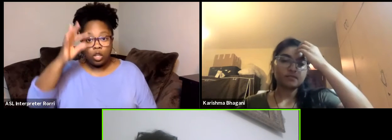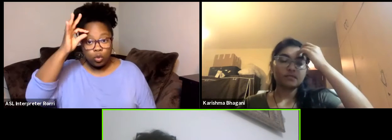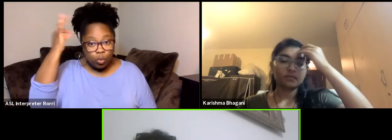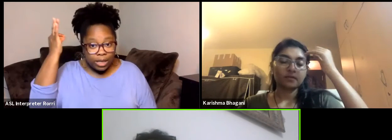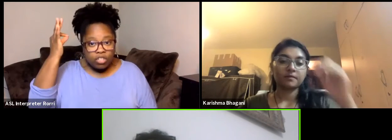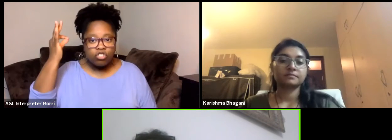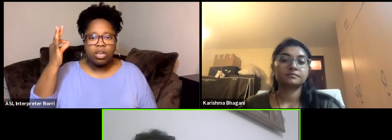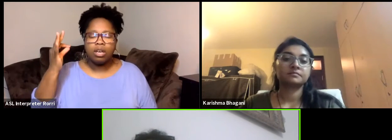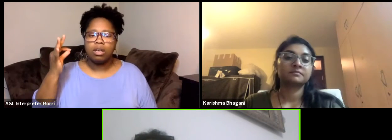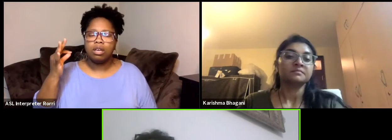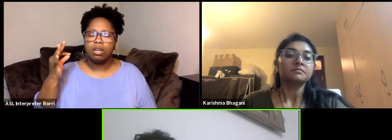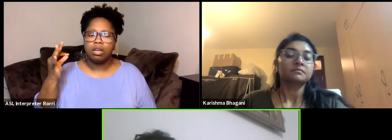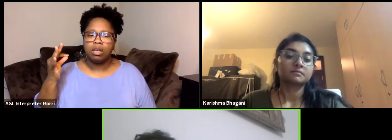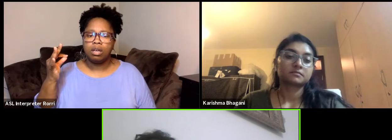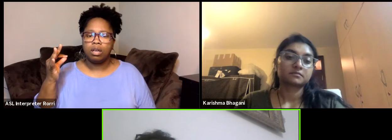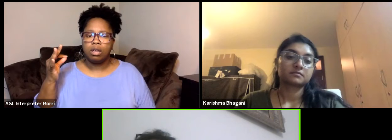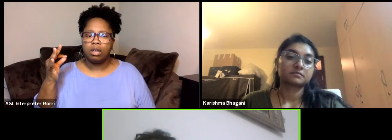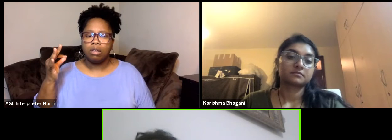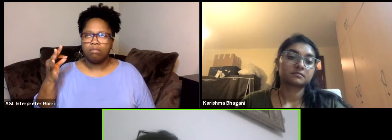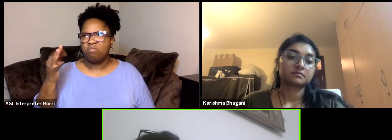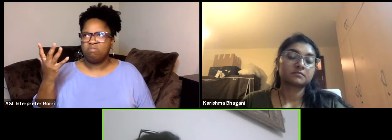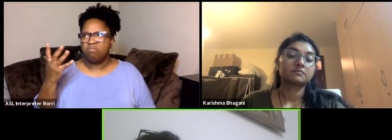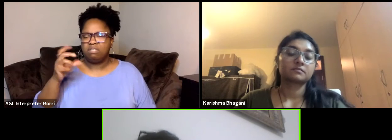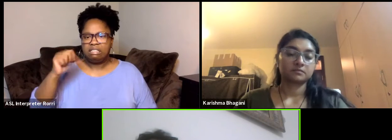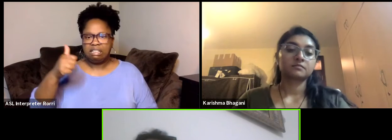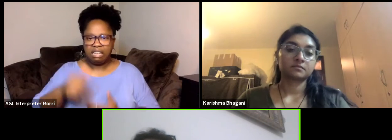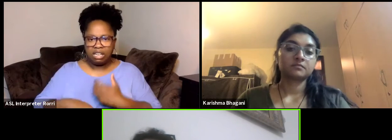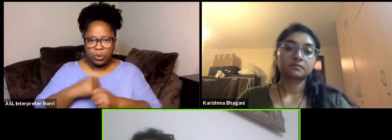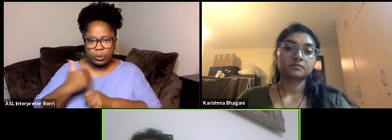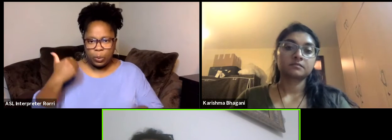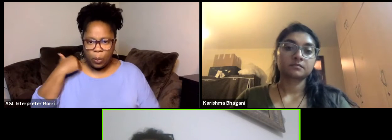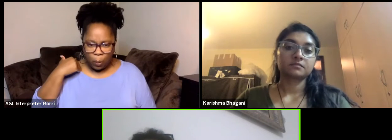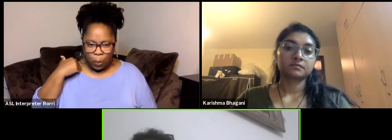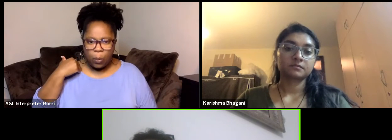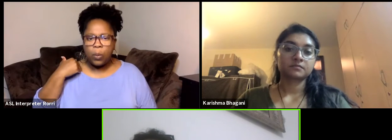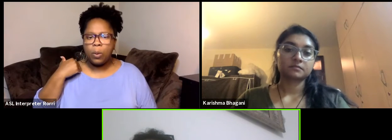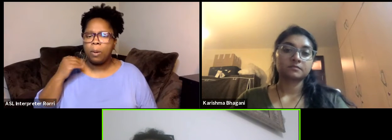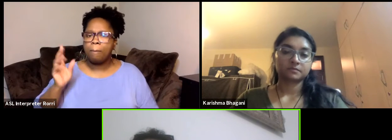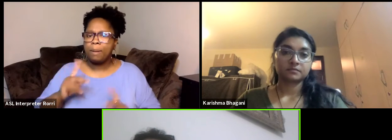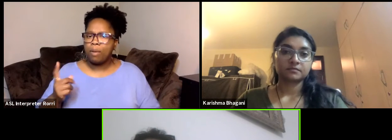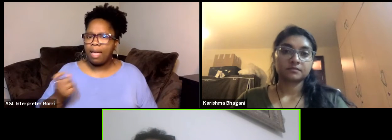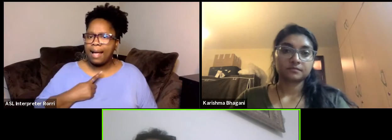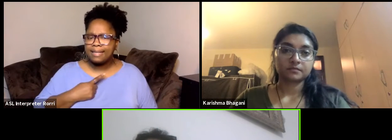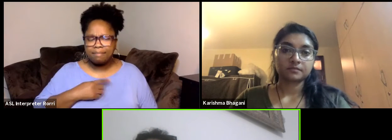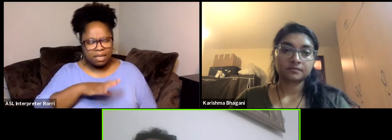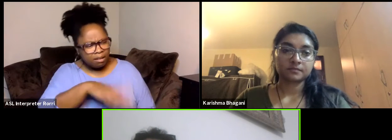Before like 10 years ago, when they come back and people ask me where you live in Mali